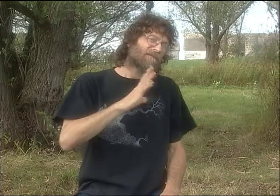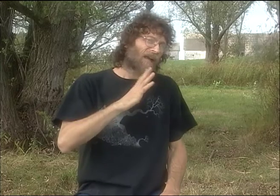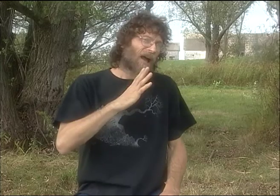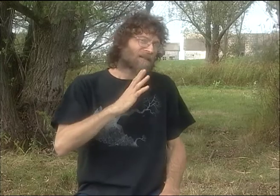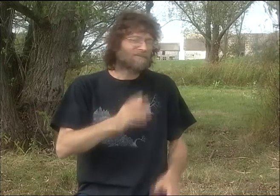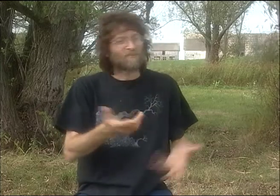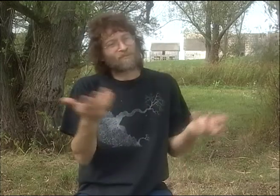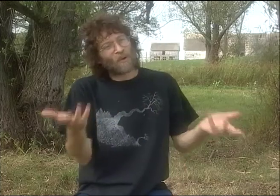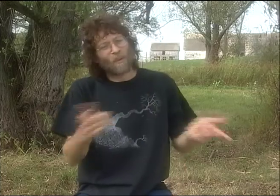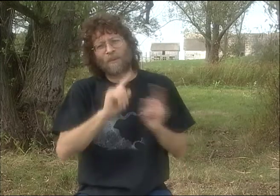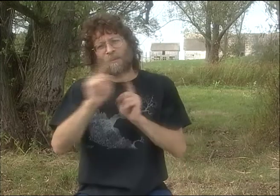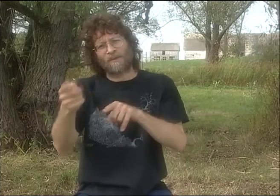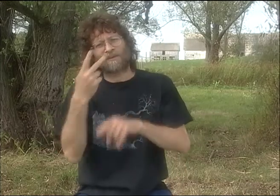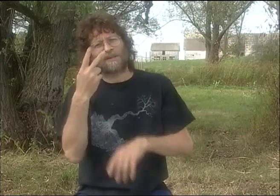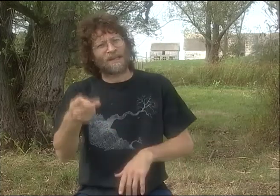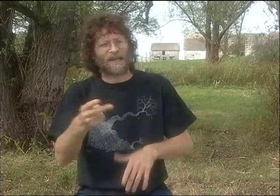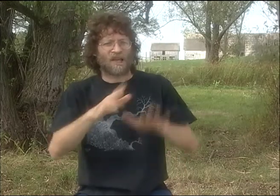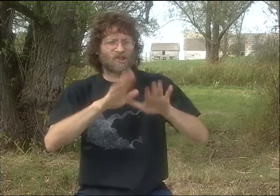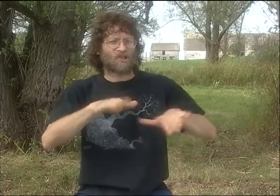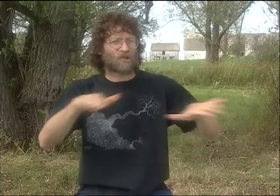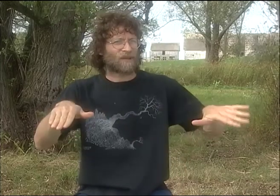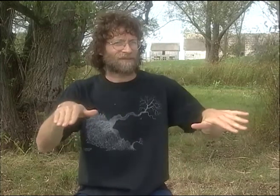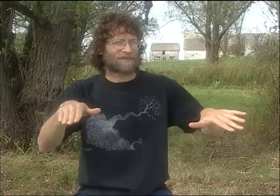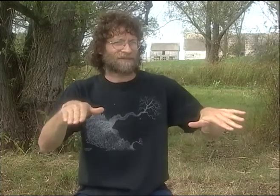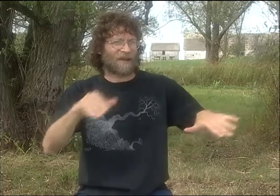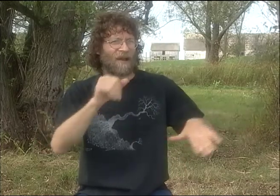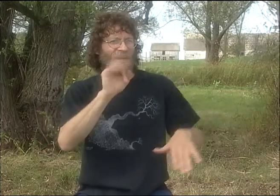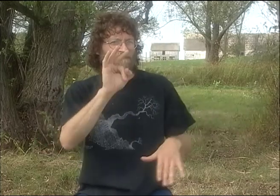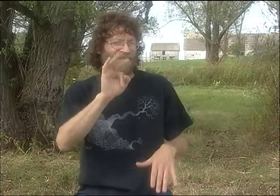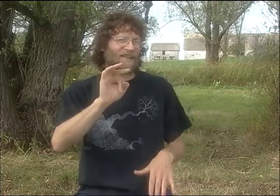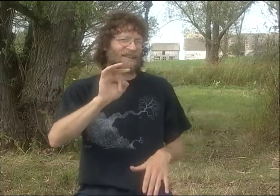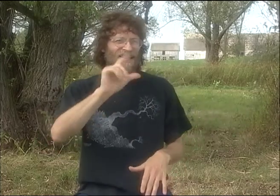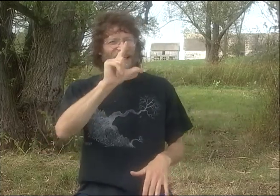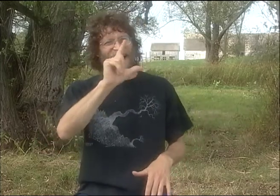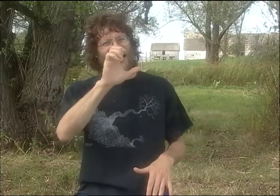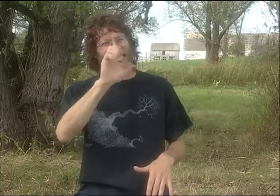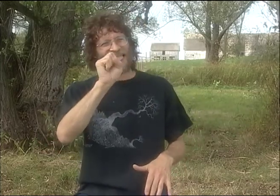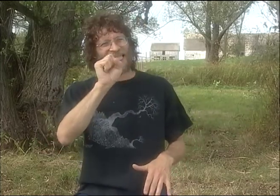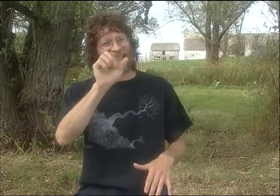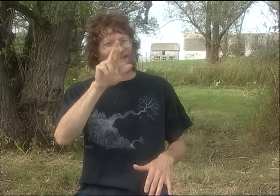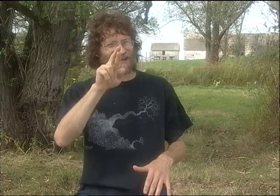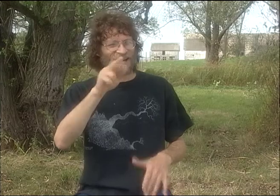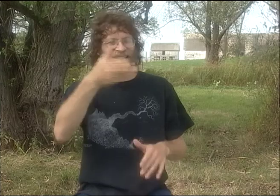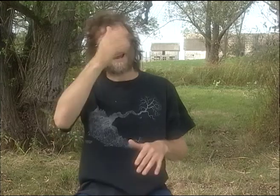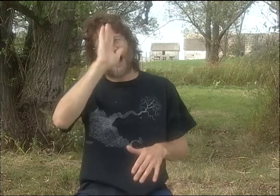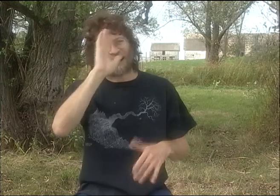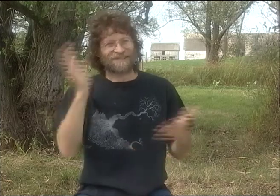I SAID, "SURE, FINE." SO, WE WENT TO SEE "CHILDREN OF A LESSER GOD."